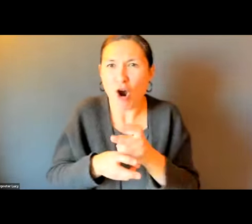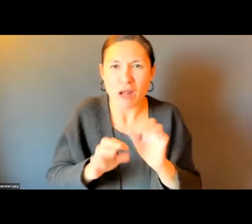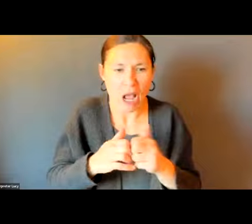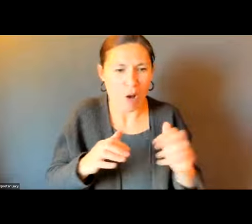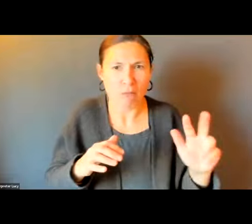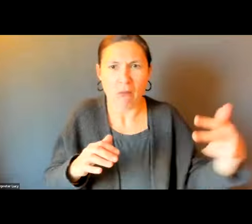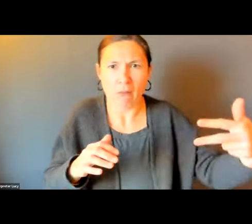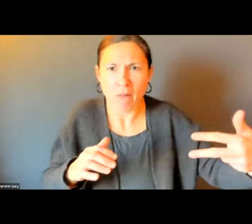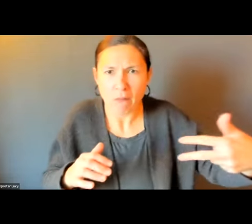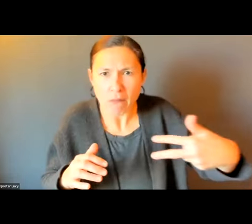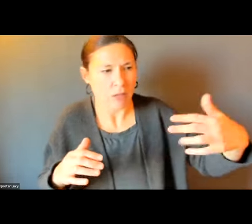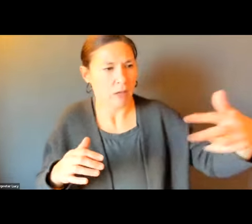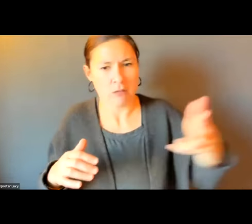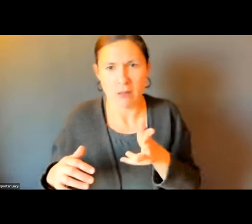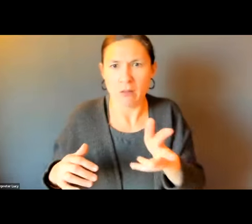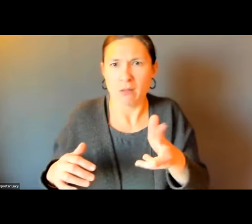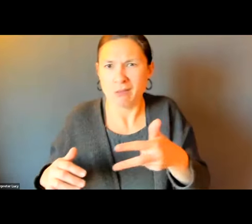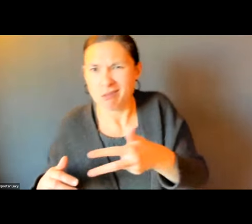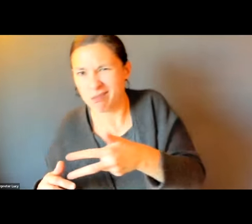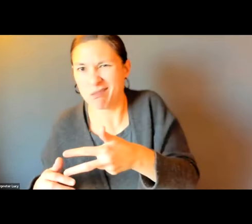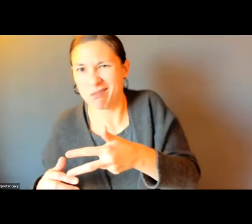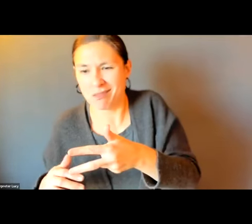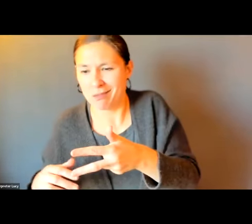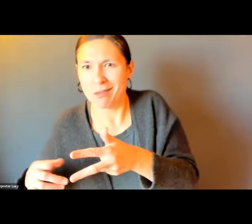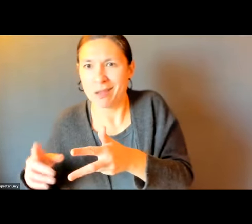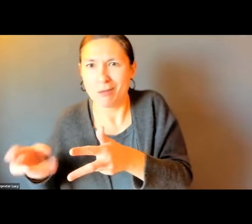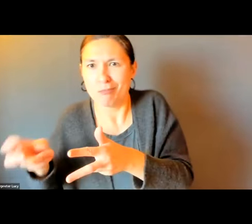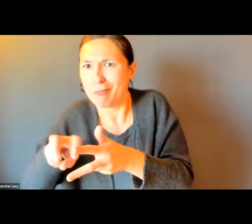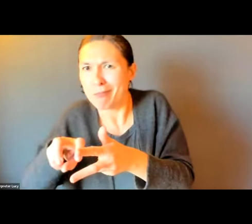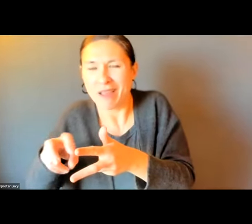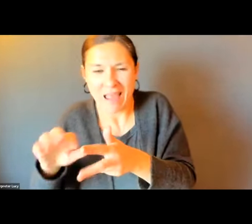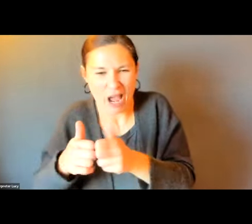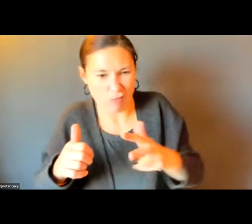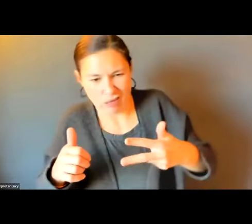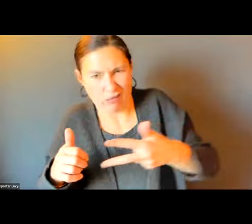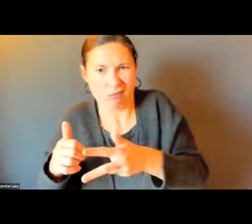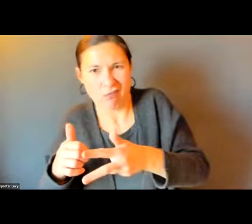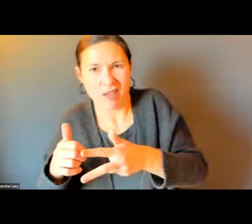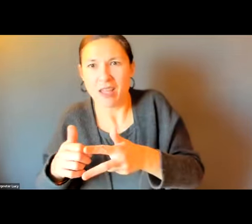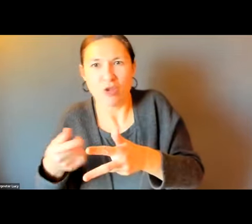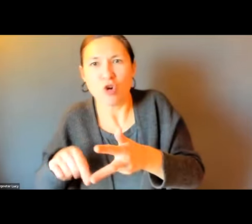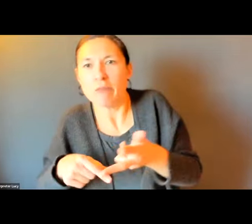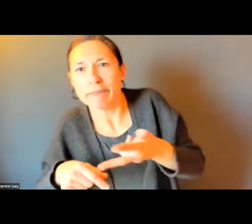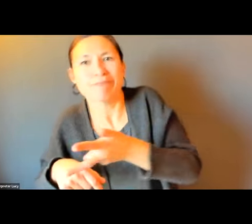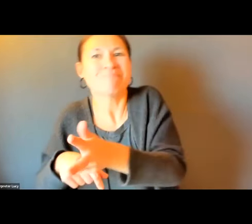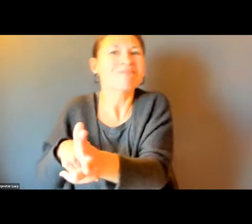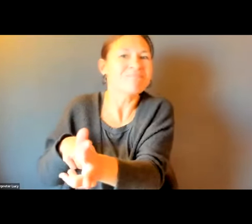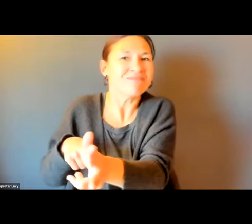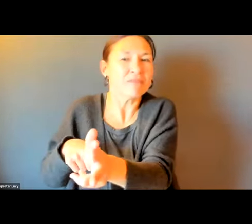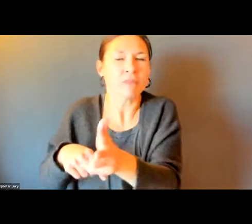IT IS DIFFICULT WHEN THERE IS PARKING IN THE AREA IN ORDER FOR A BUS TO PICK UP, MUCH LESS NOSE